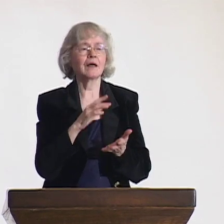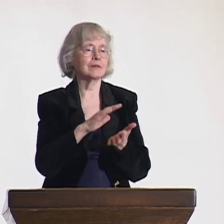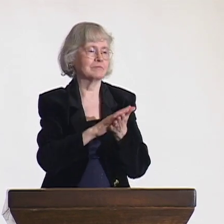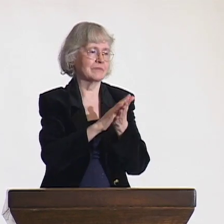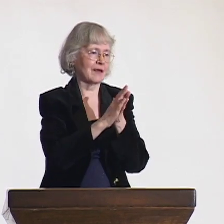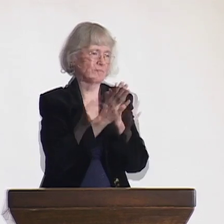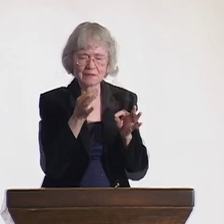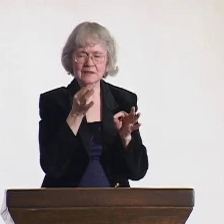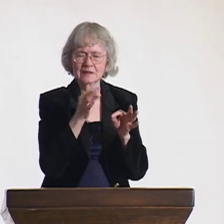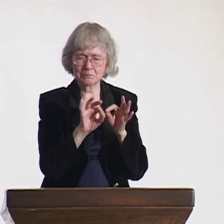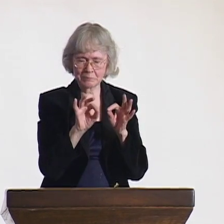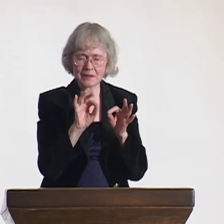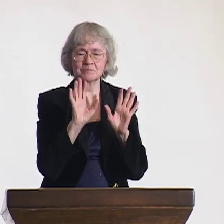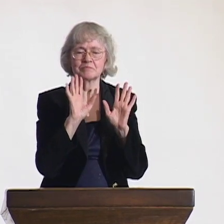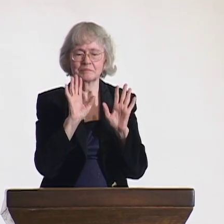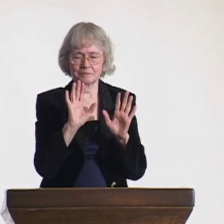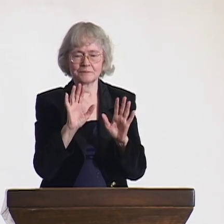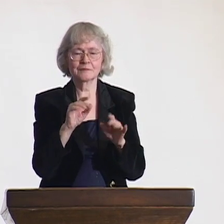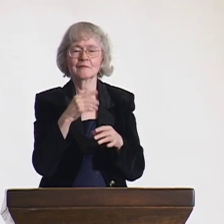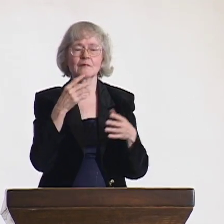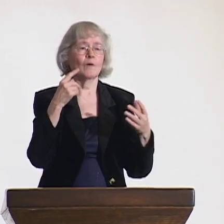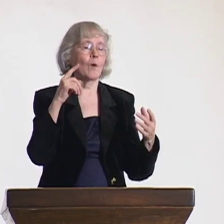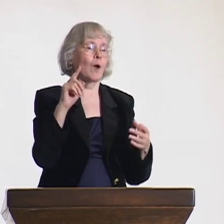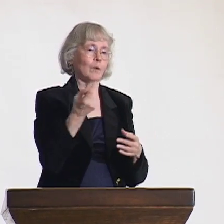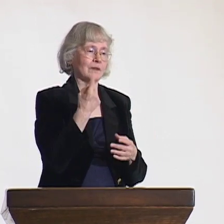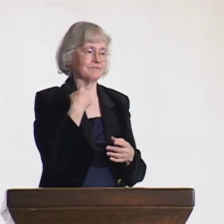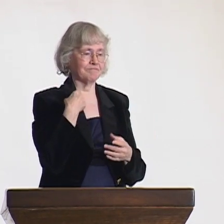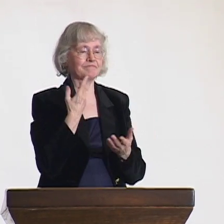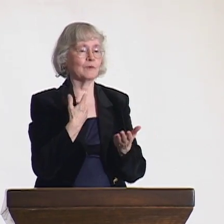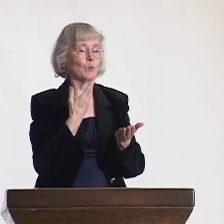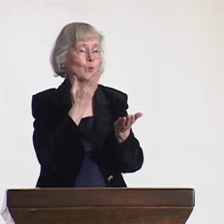I felt it was important to simplify the definition,